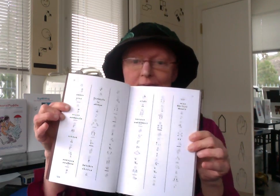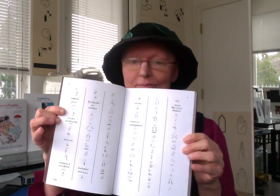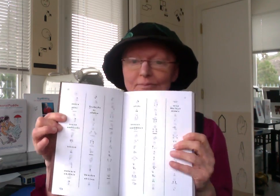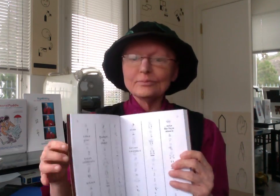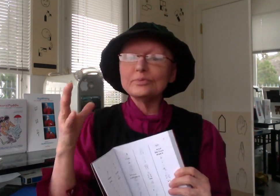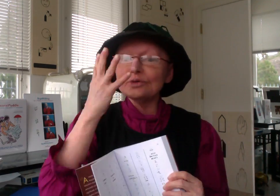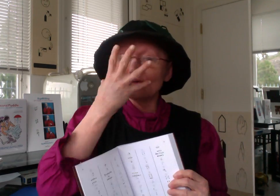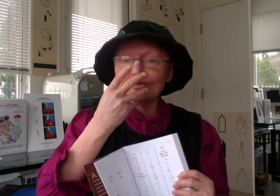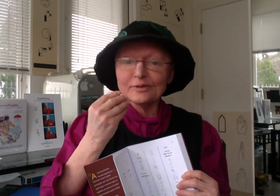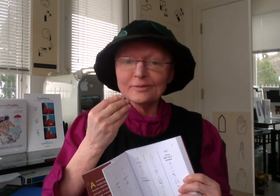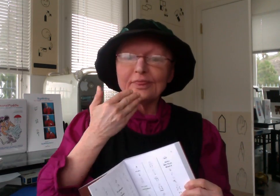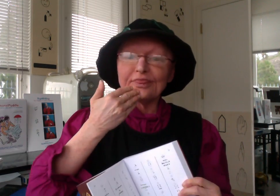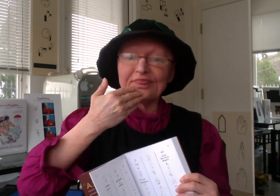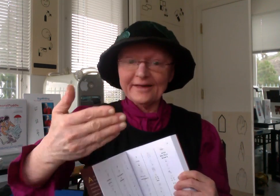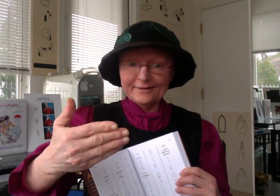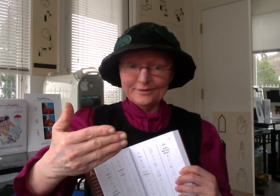It's beautiful. Thank you!